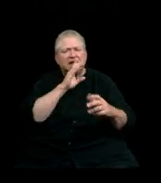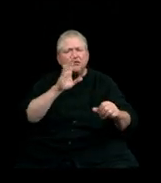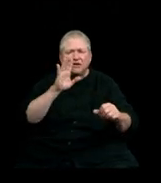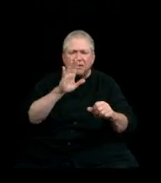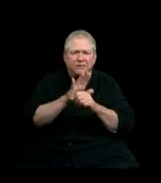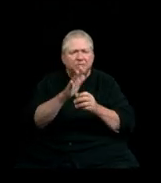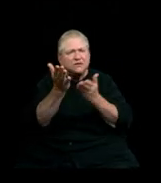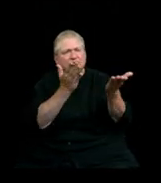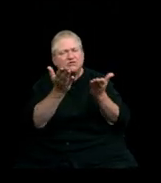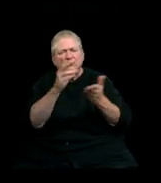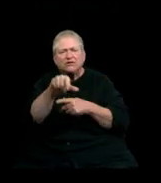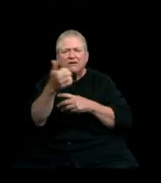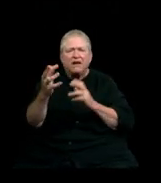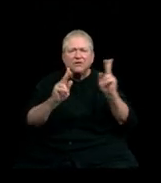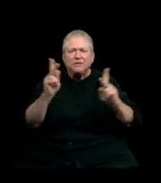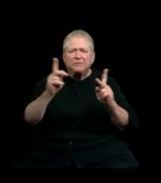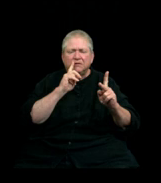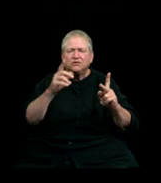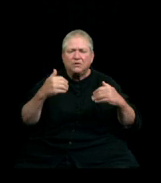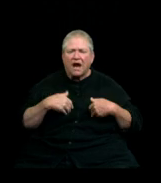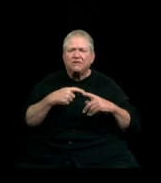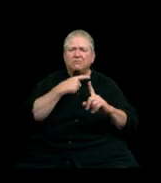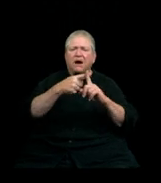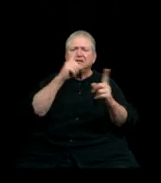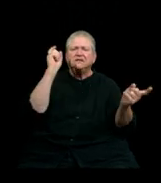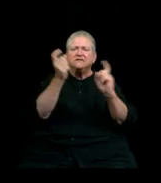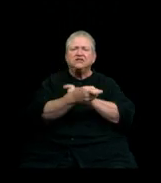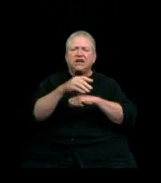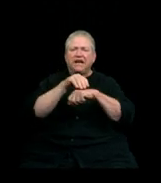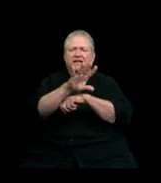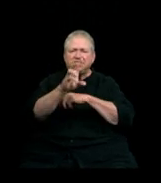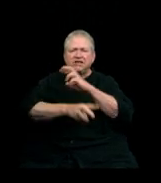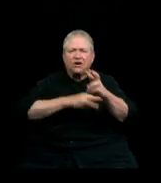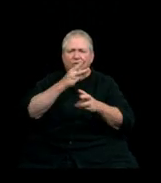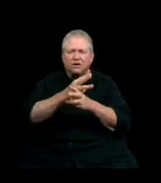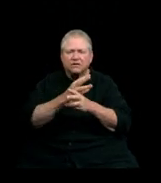to creating positive change in our world. You know that the most valuable gift any of us has